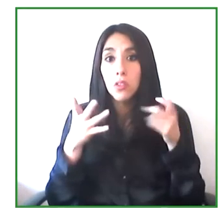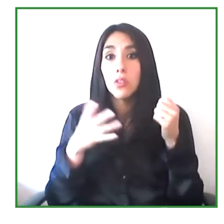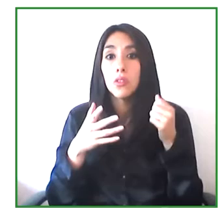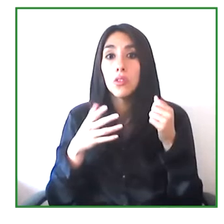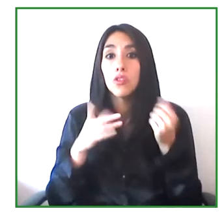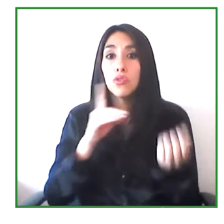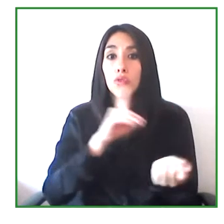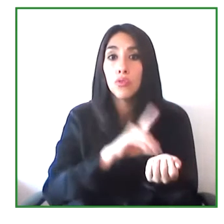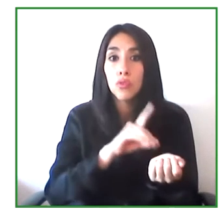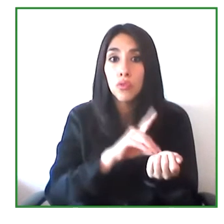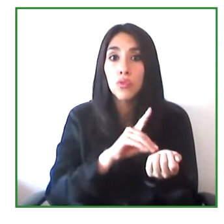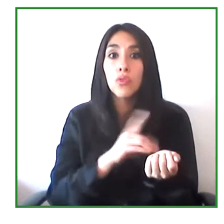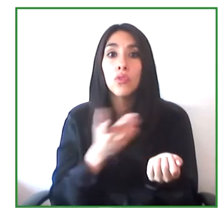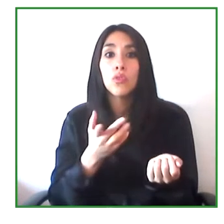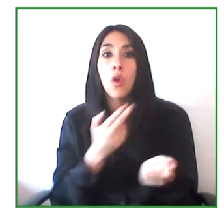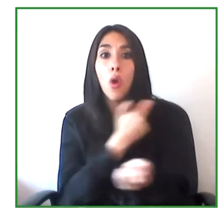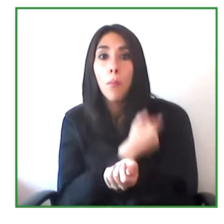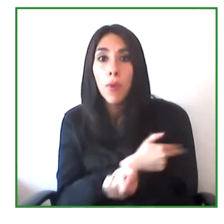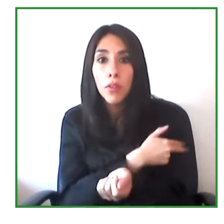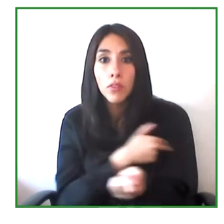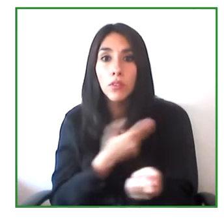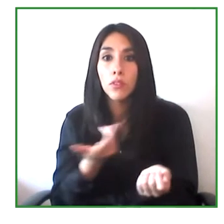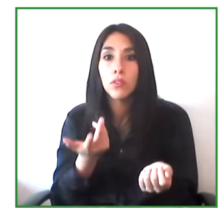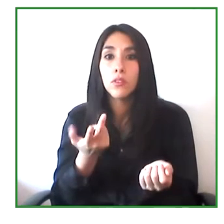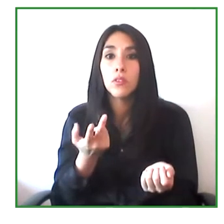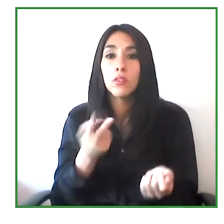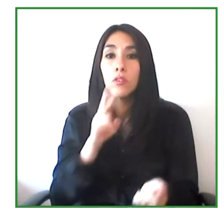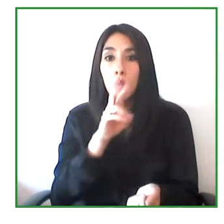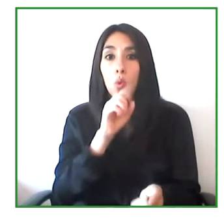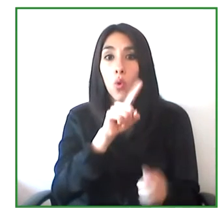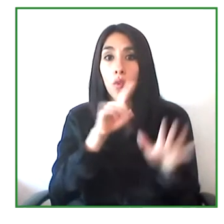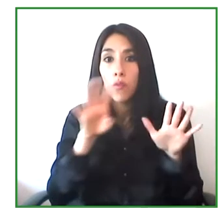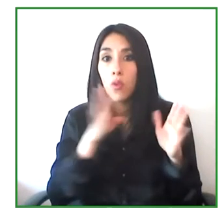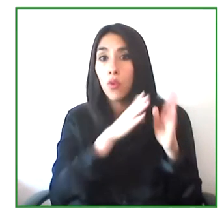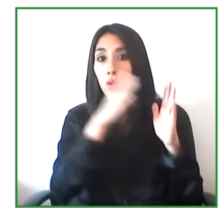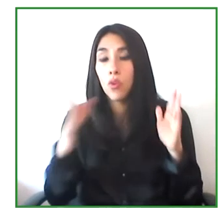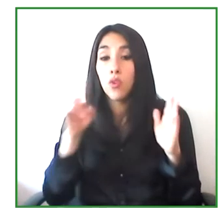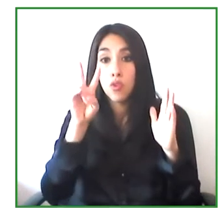from 2009 to 2022, we were able to provide